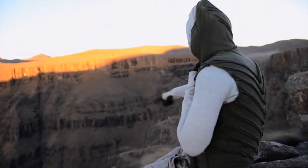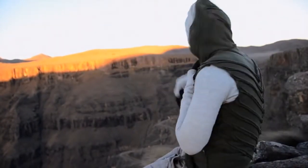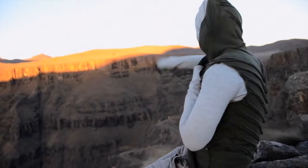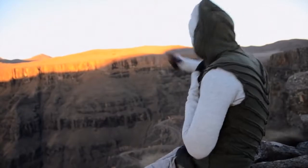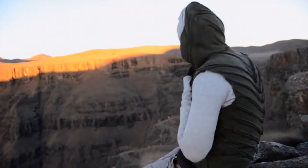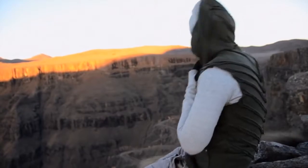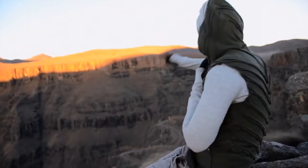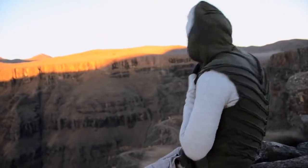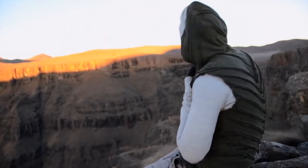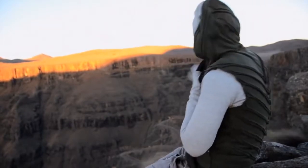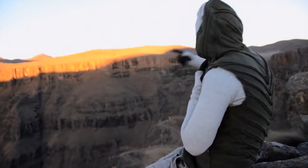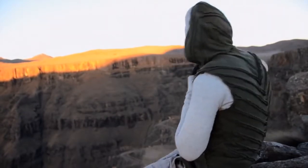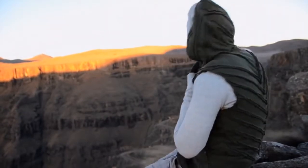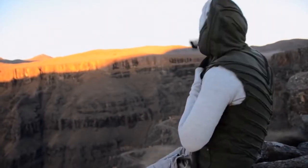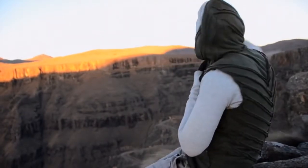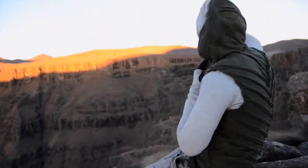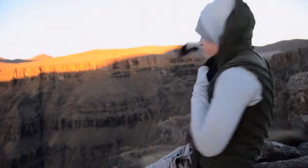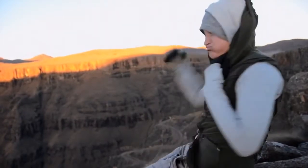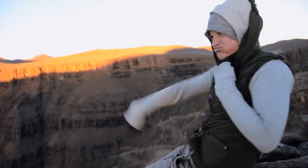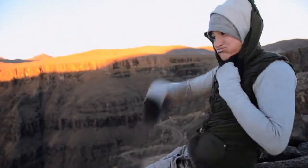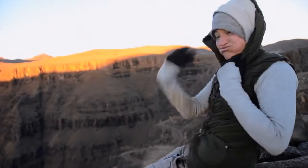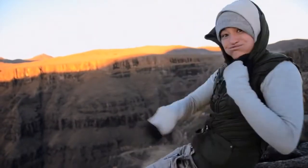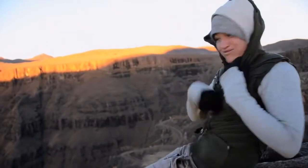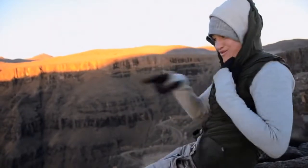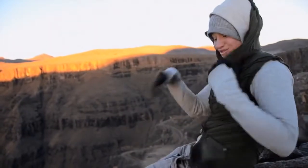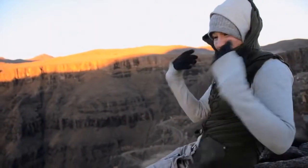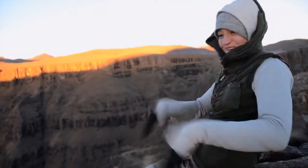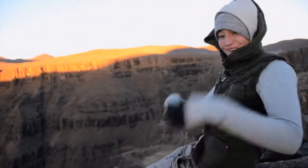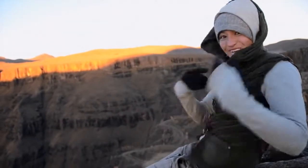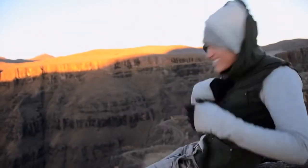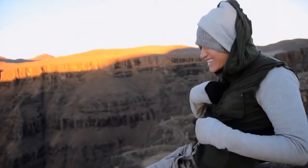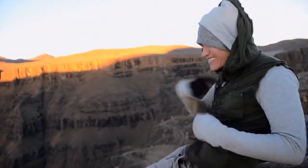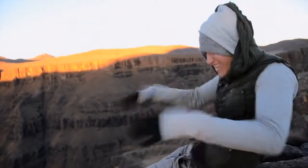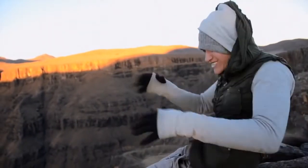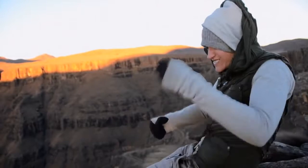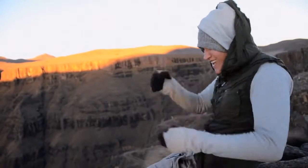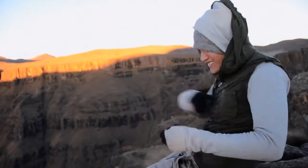those curvy winding roads and Im amazed I did that.